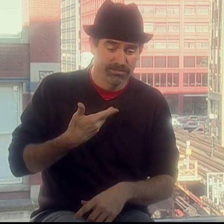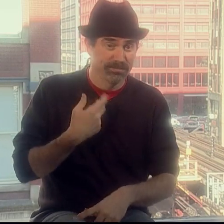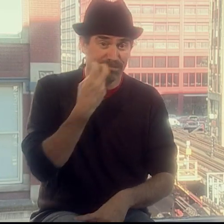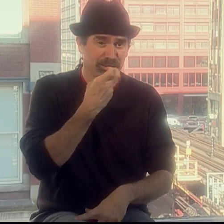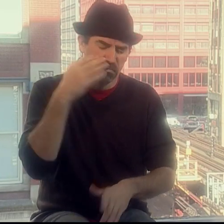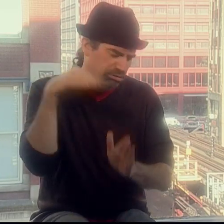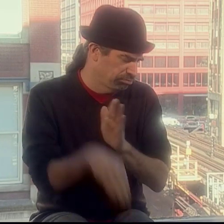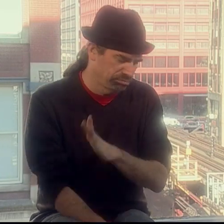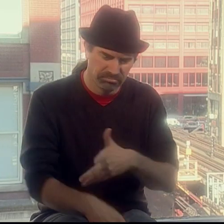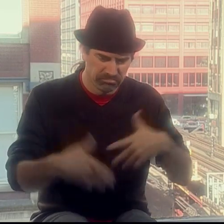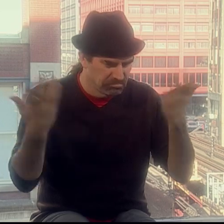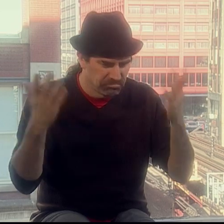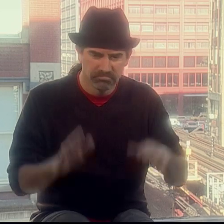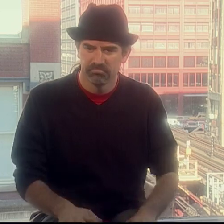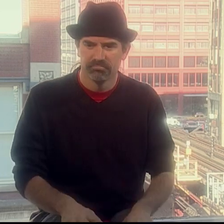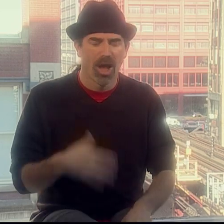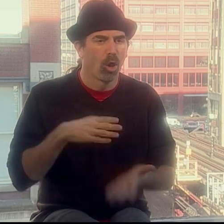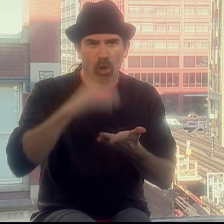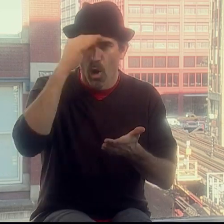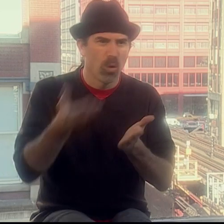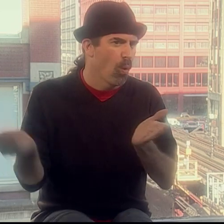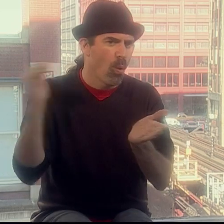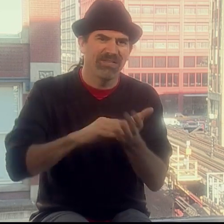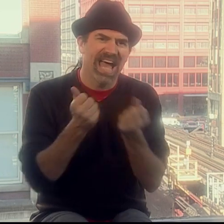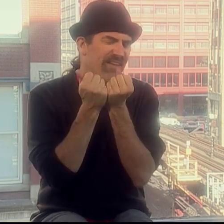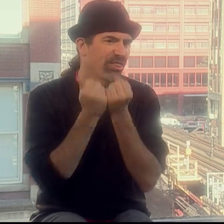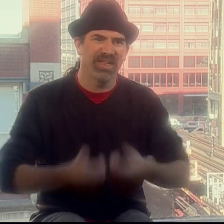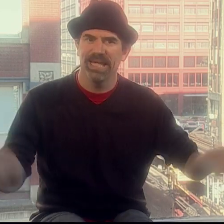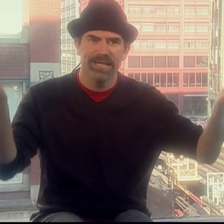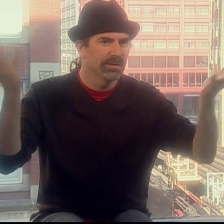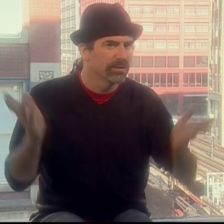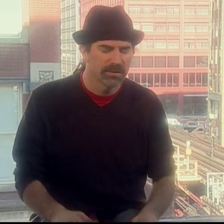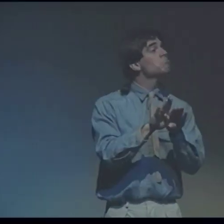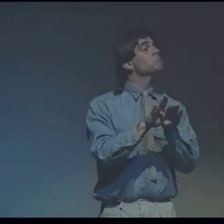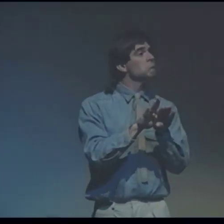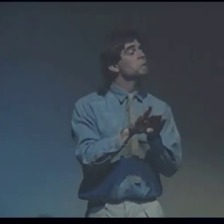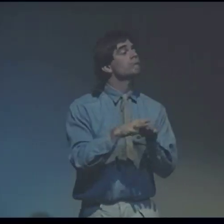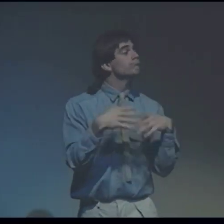I don't remember this, but my parents tell me my speech deteriorated immediately.